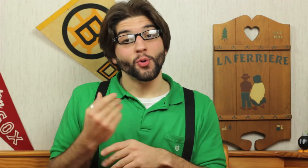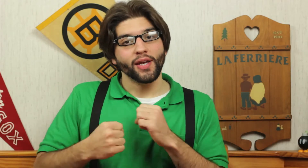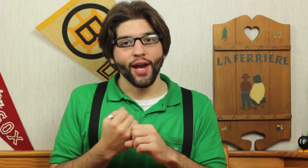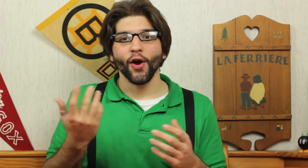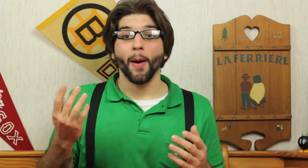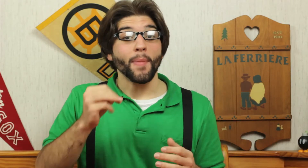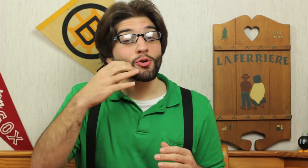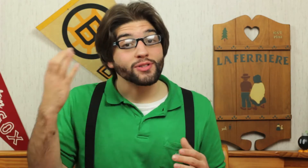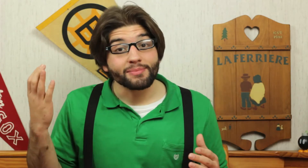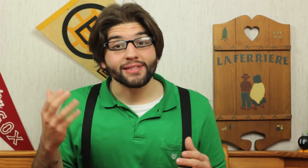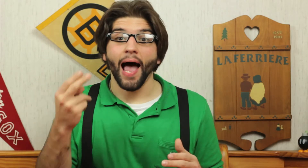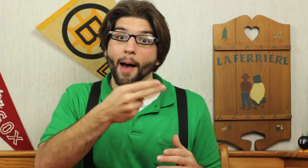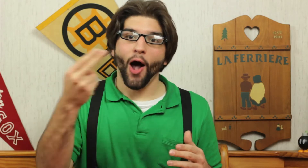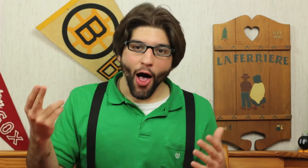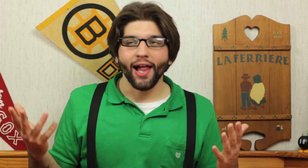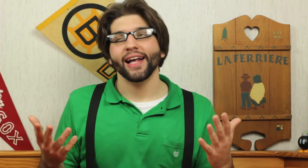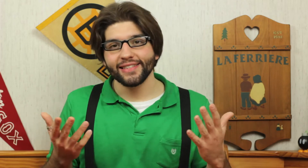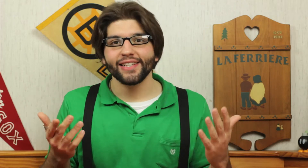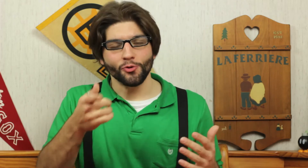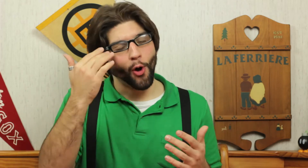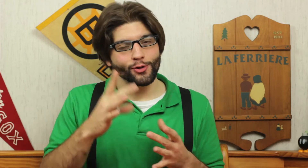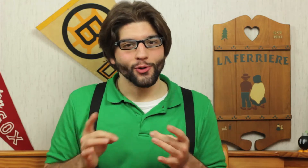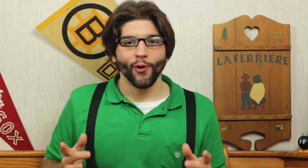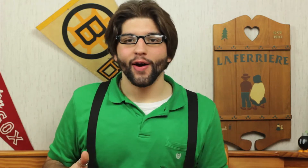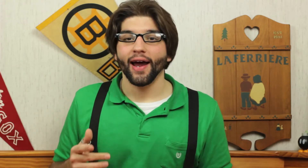Happy New Year, Merry Christmas, Happy Holidays. You know the story.